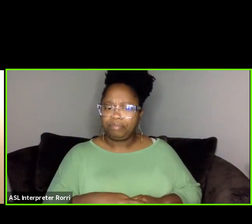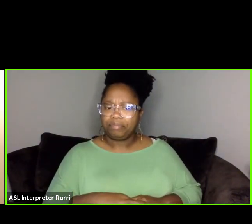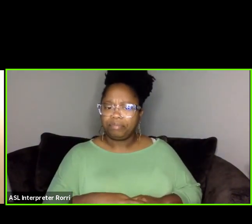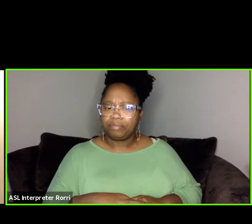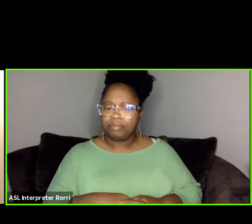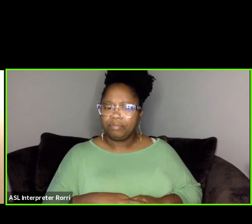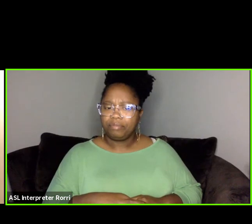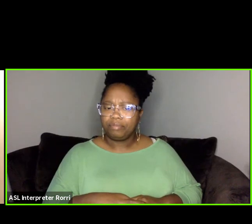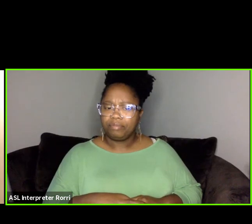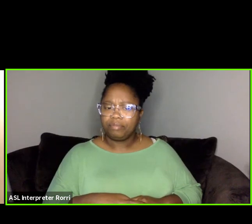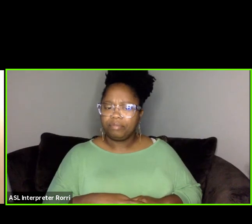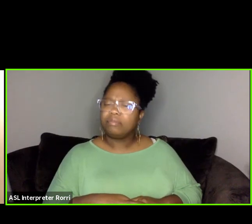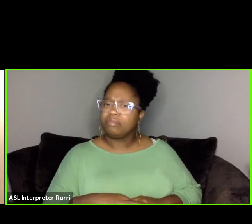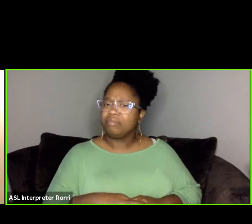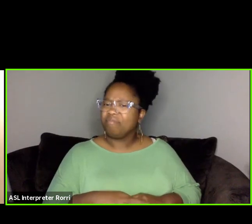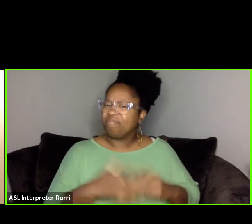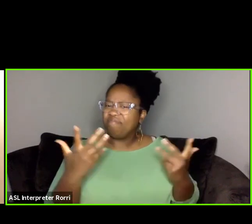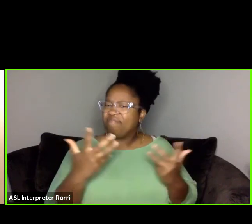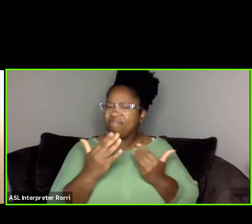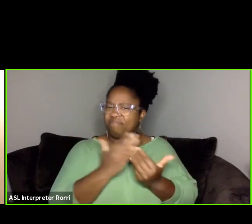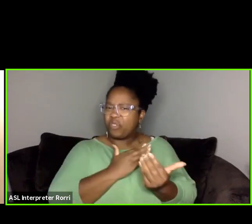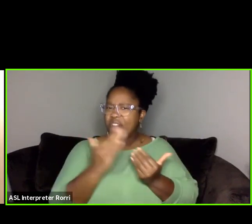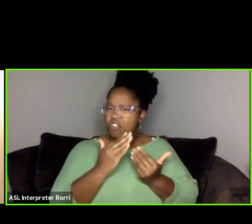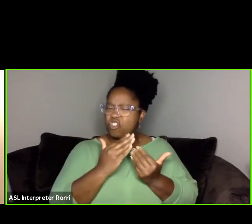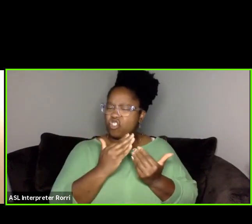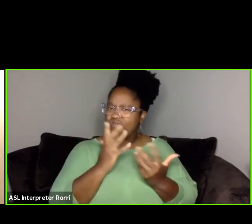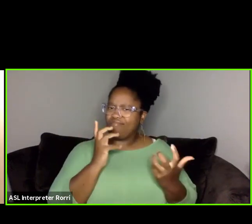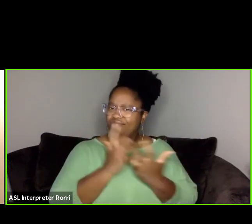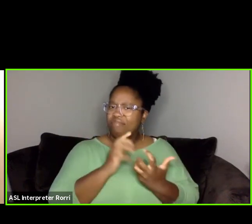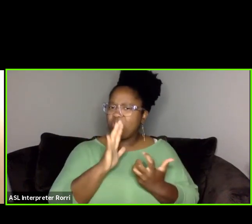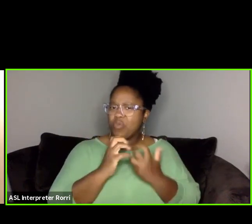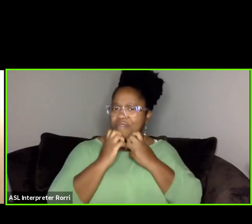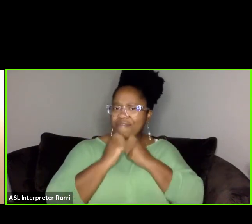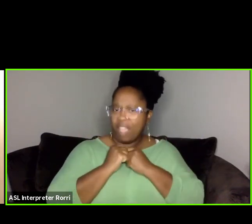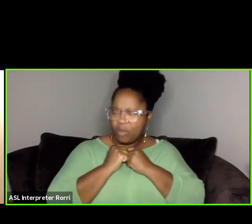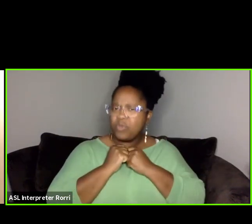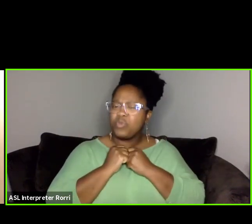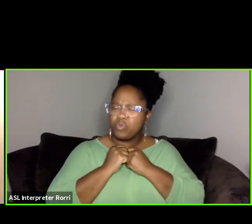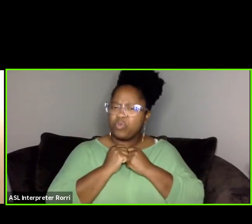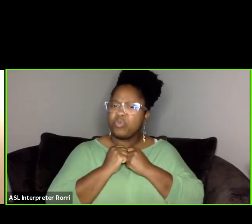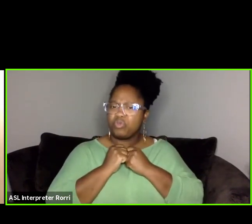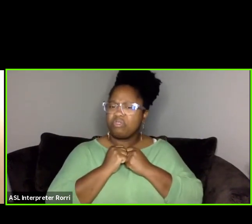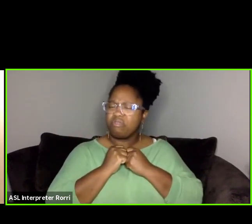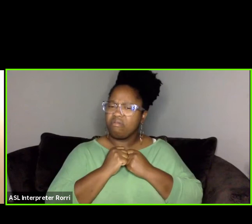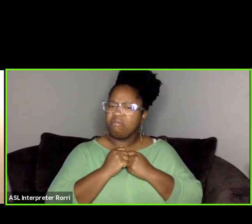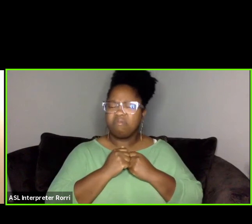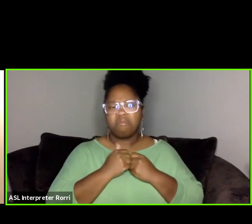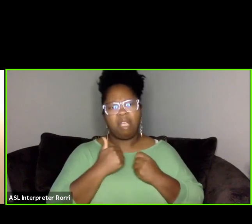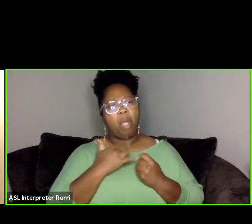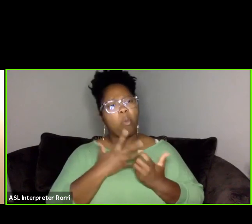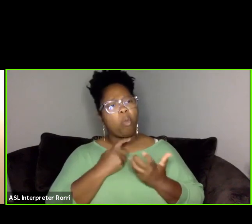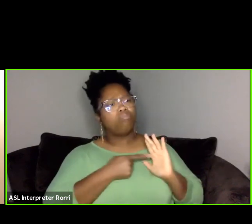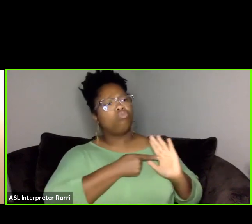with your values and how you want to, what you want to project into the world.